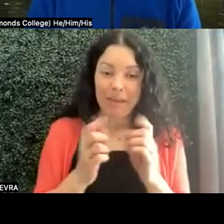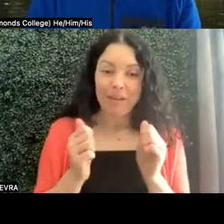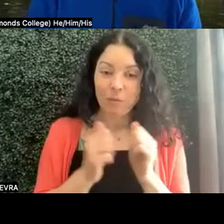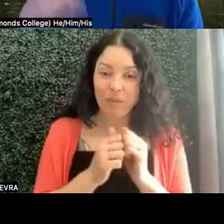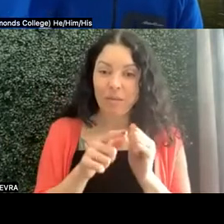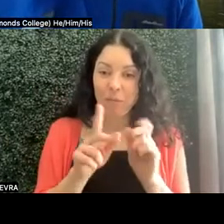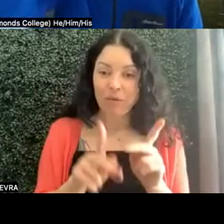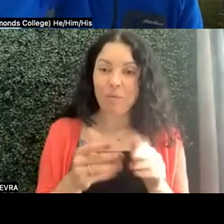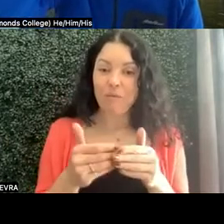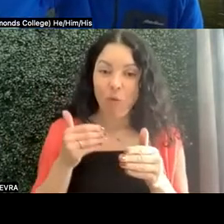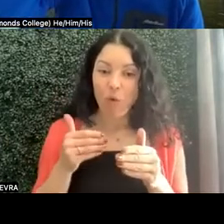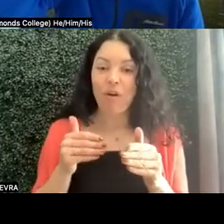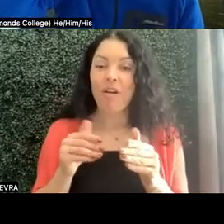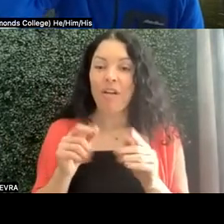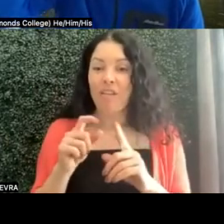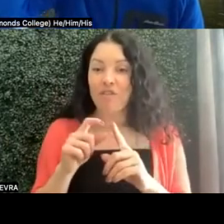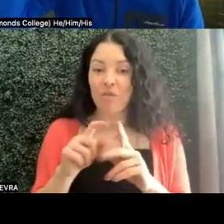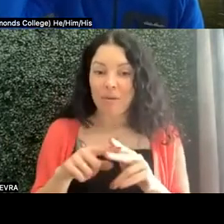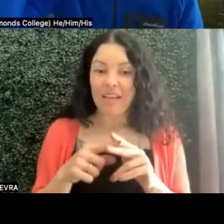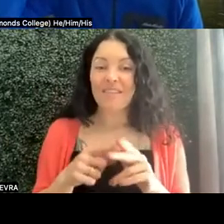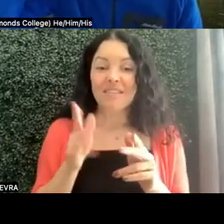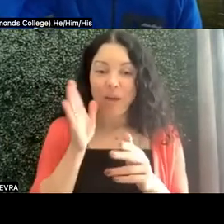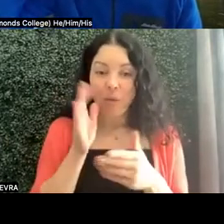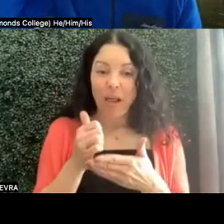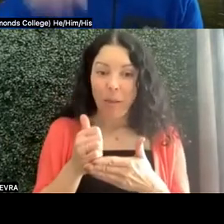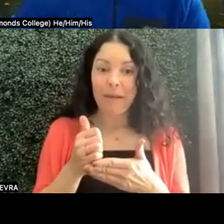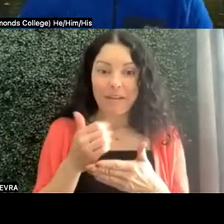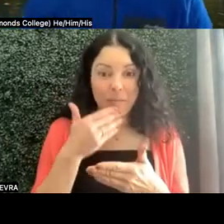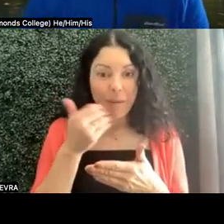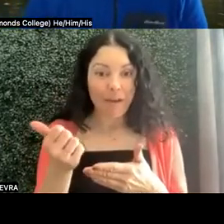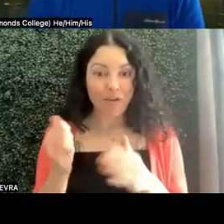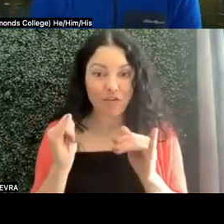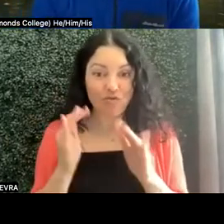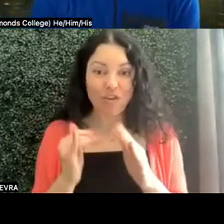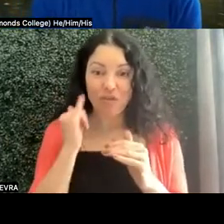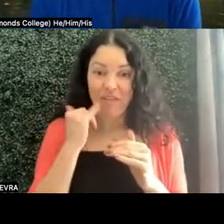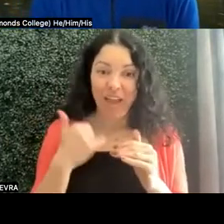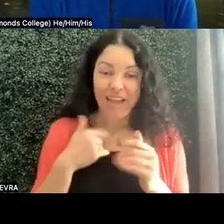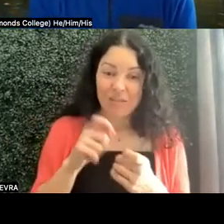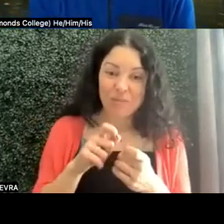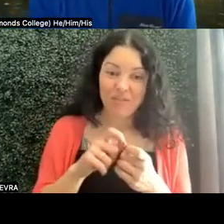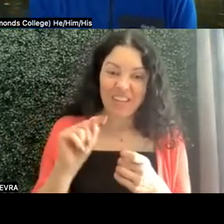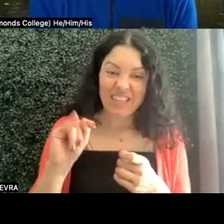I know that would help me to be a much better instructor, if I had some specific tips, hints that I can incorporate.